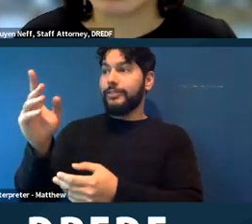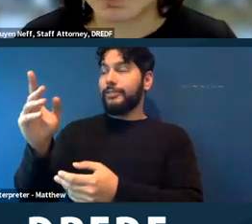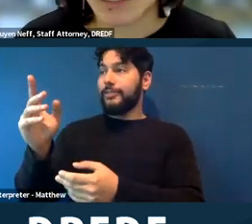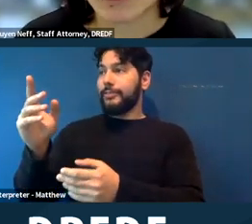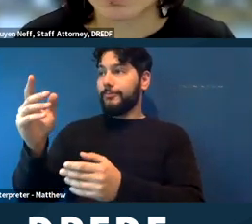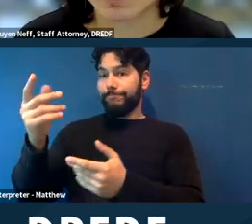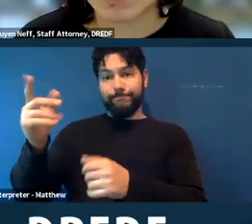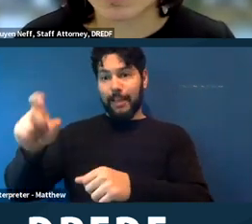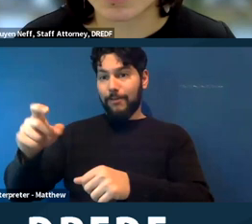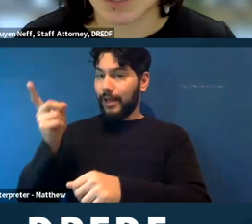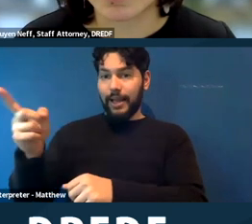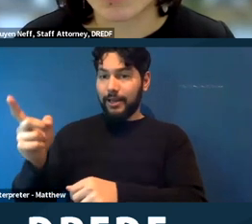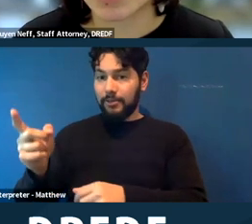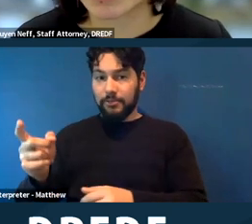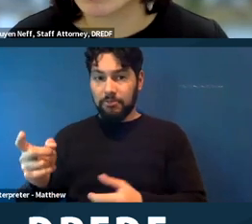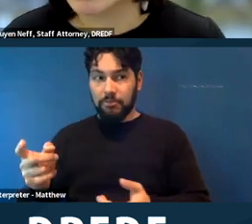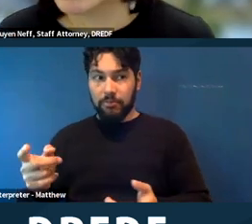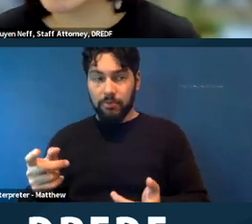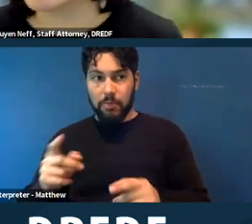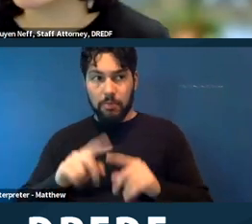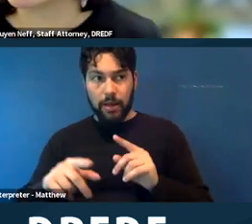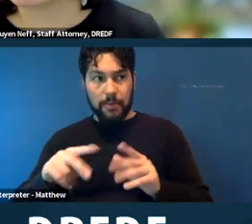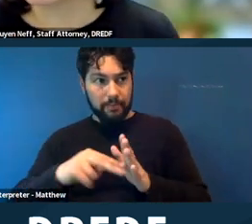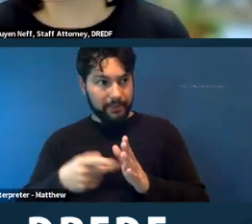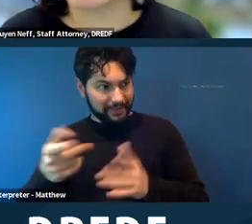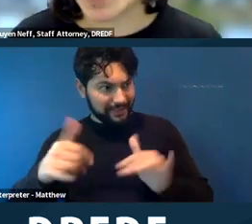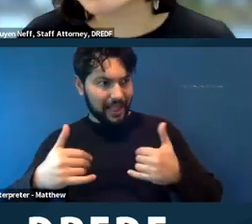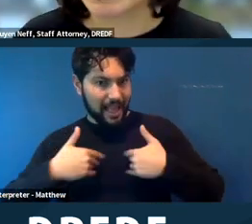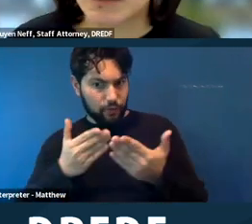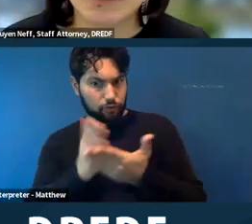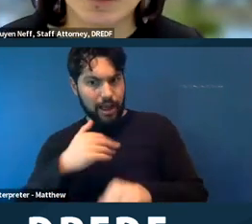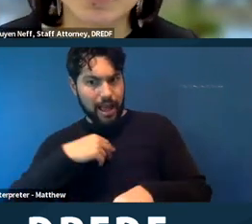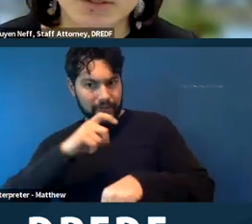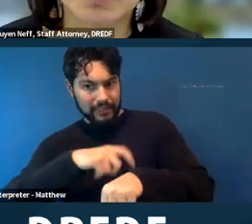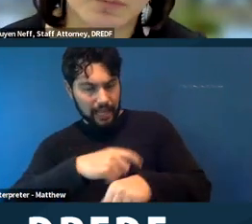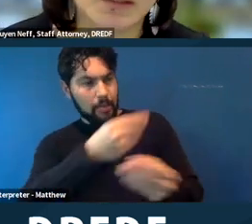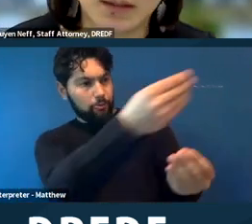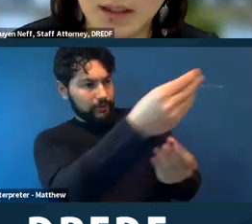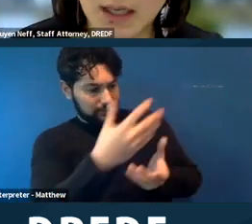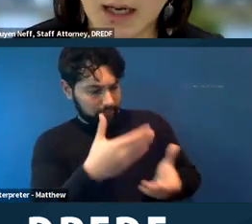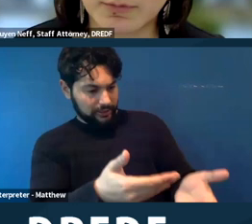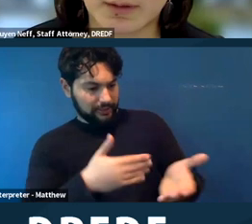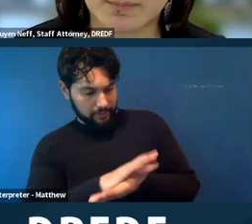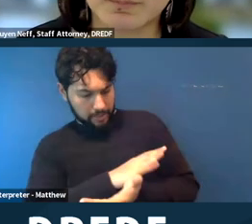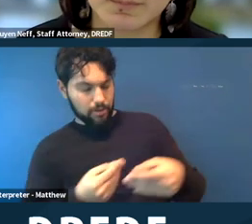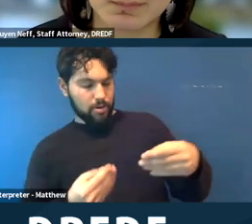them from asking from a reasonable accommodation. So obviously it also doesn't prevent a cop from